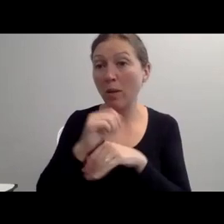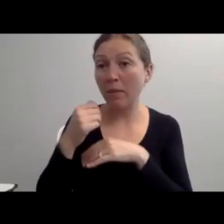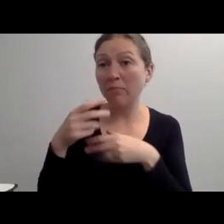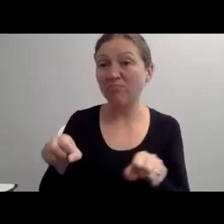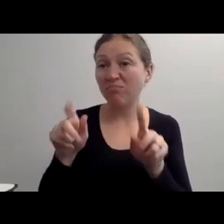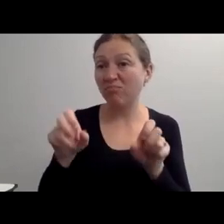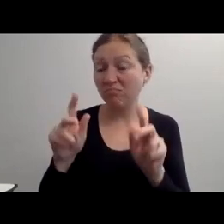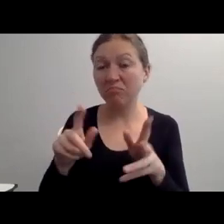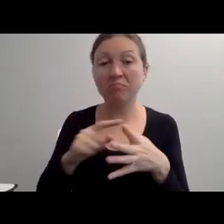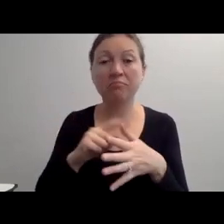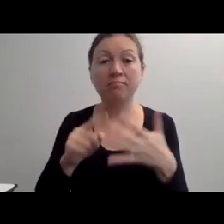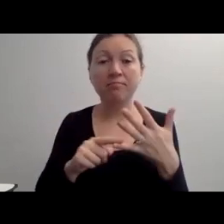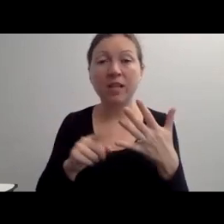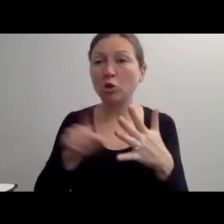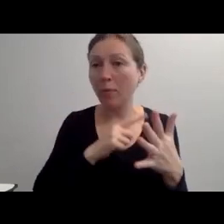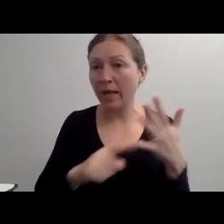AND SO HOW DO YOU KNOW? YOU SHOULD JUST ASK.